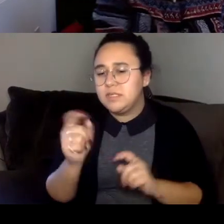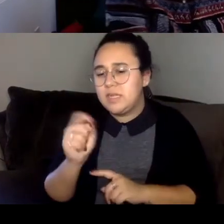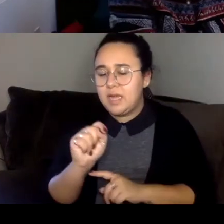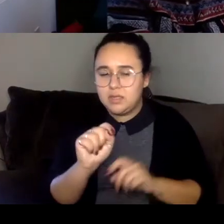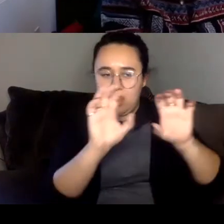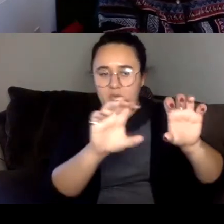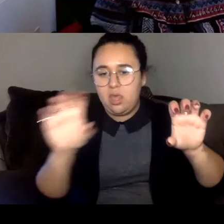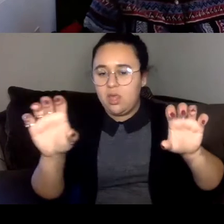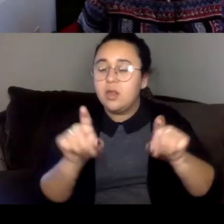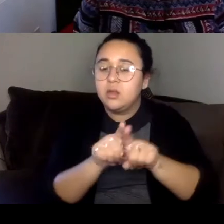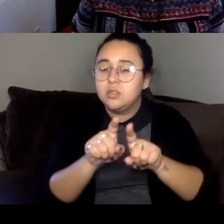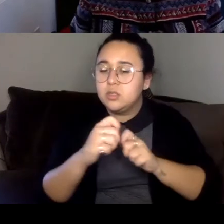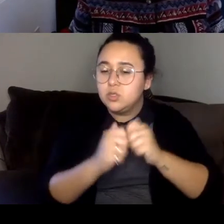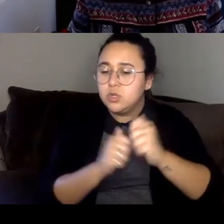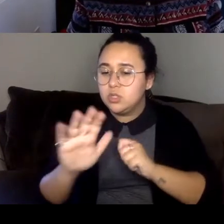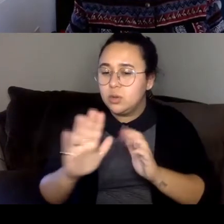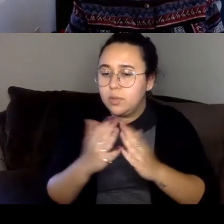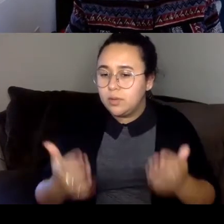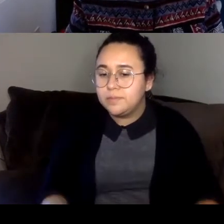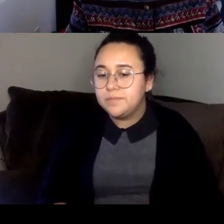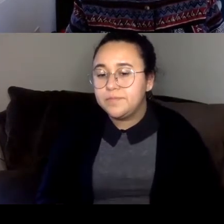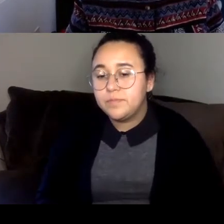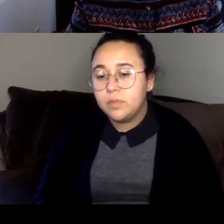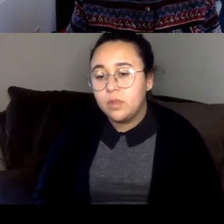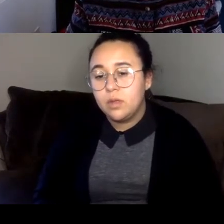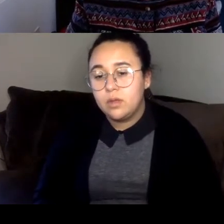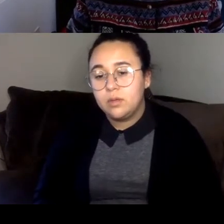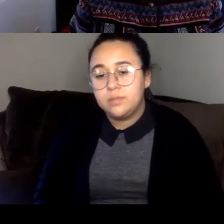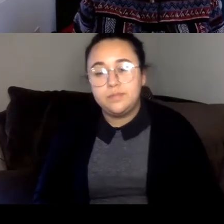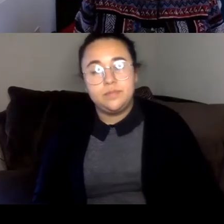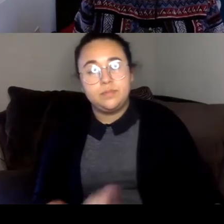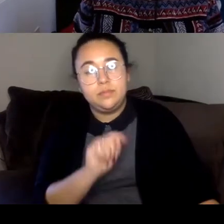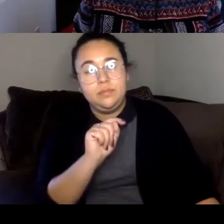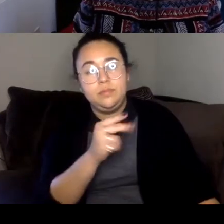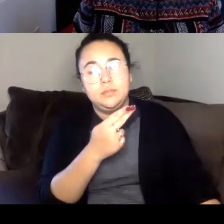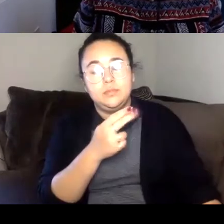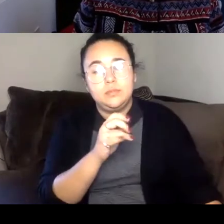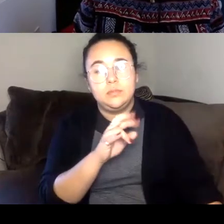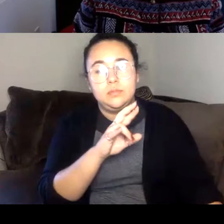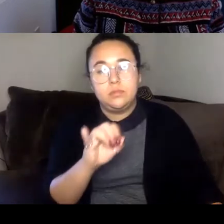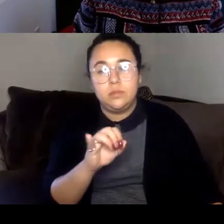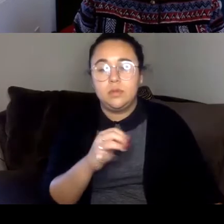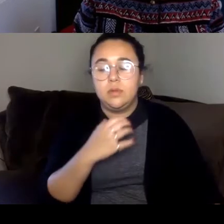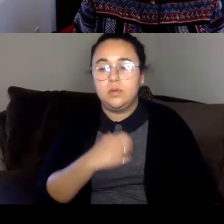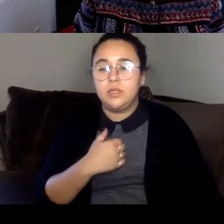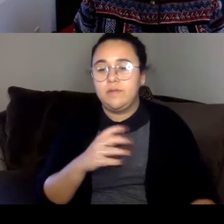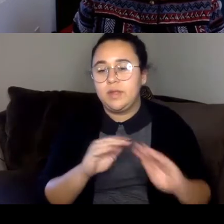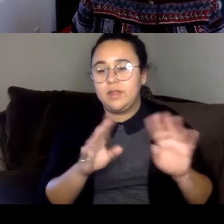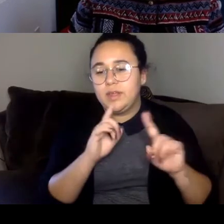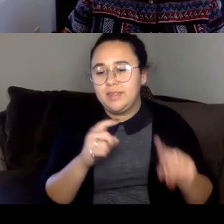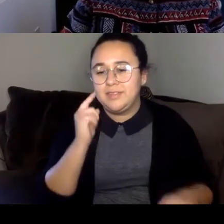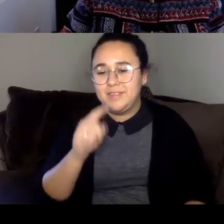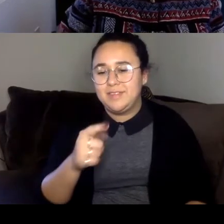Thirii Myo Kyaw Myint I wish I had like a clear answer for you.